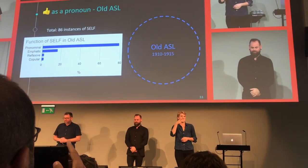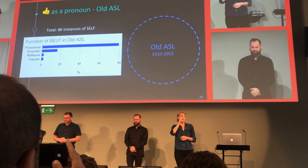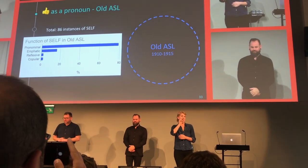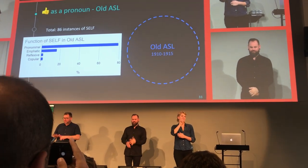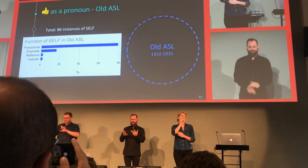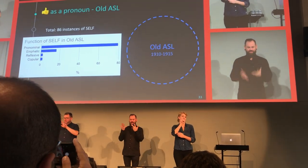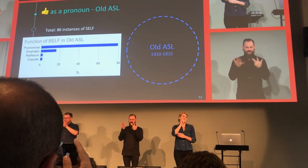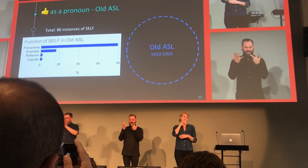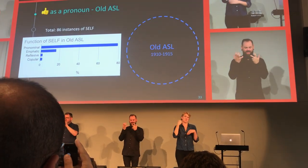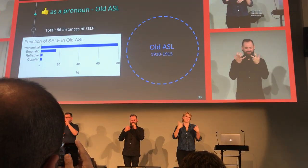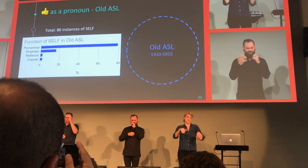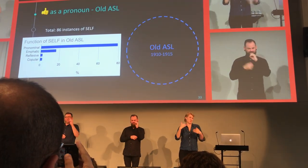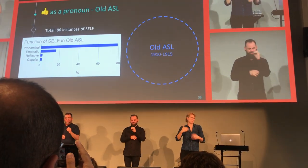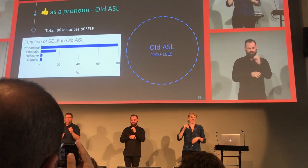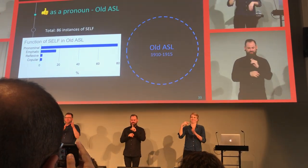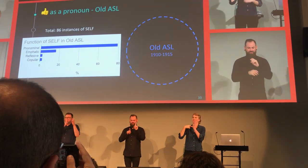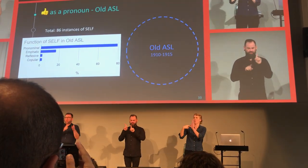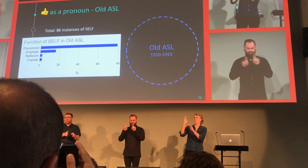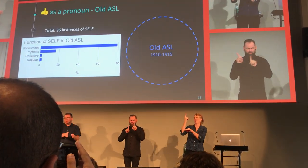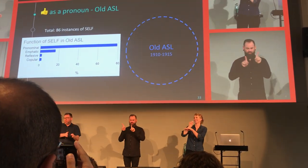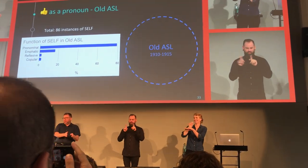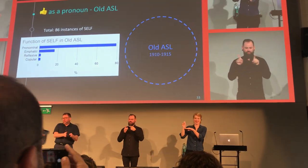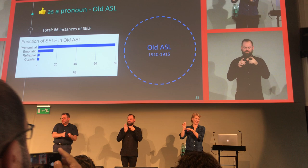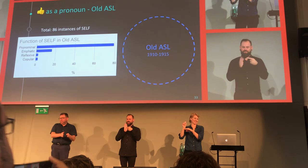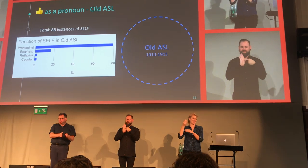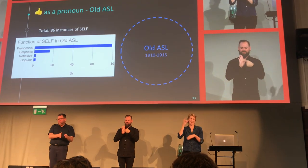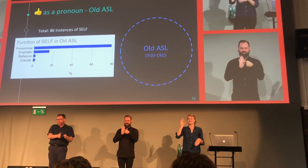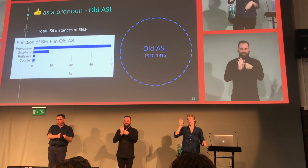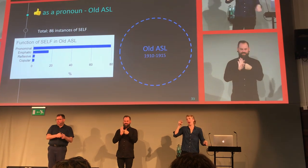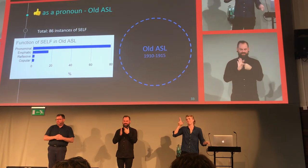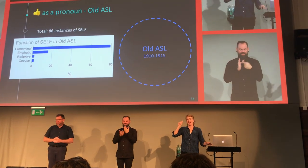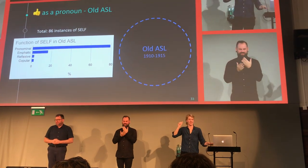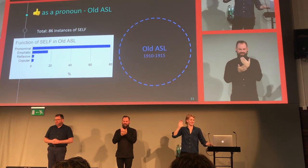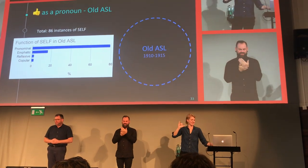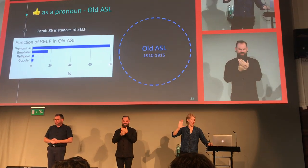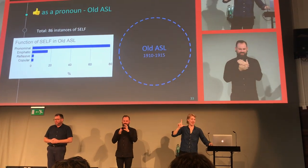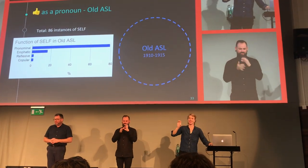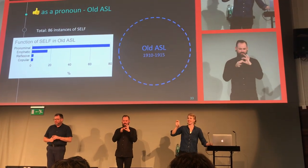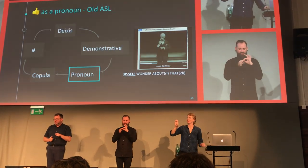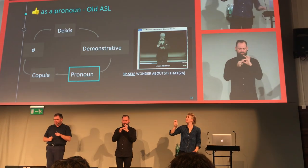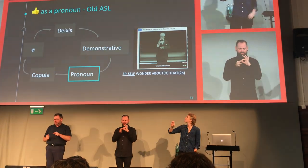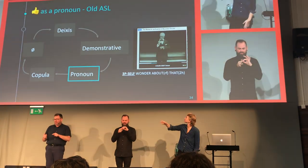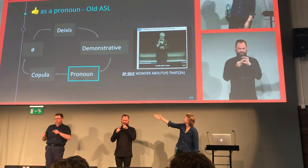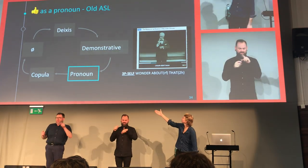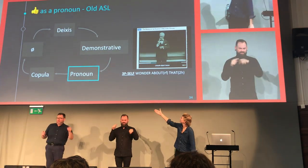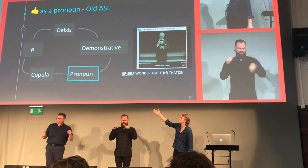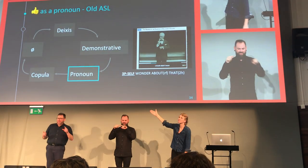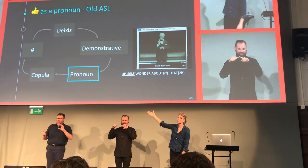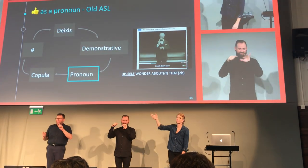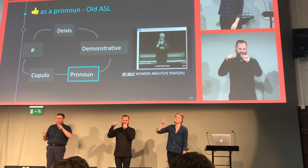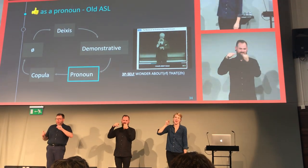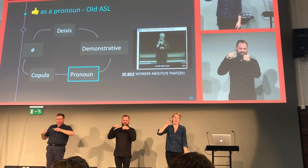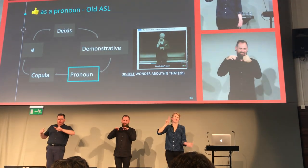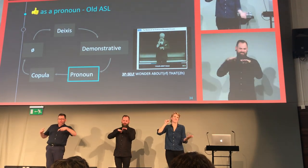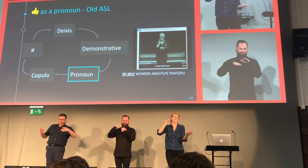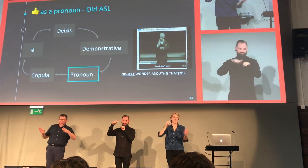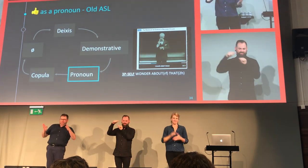About 80% of the occurrences were of pronouns. And you can see that this is the first stage of the pronoun.